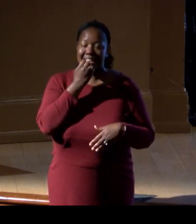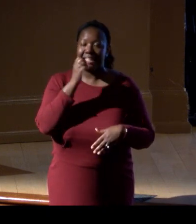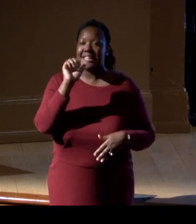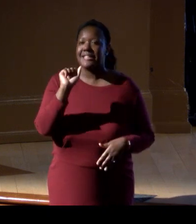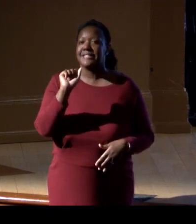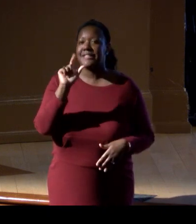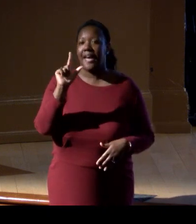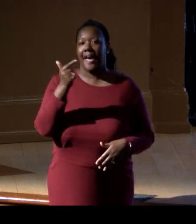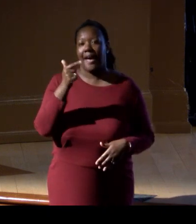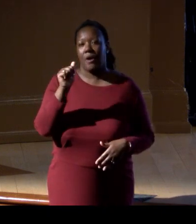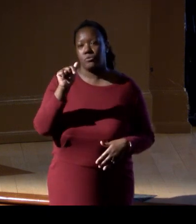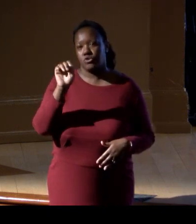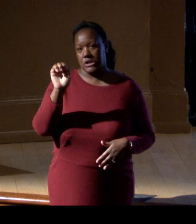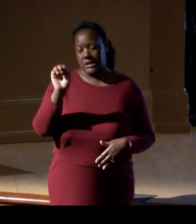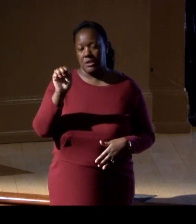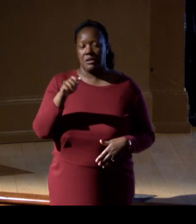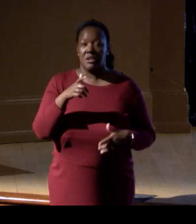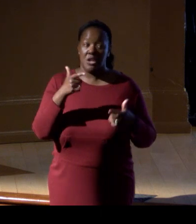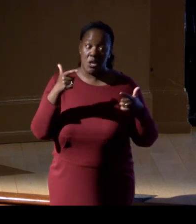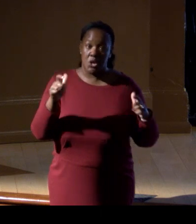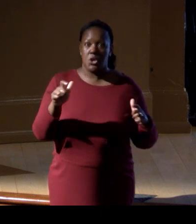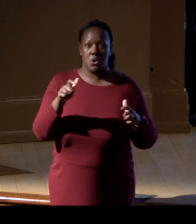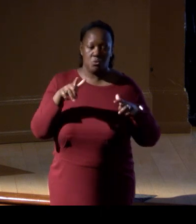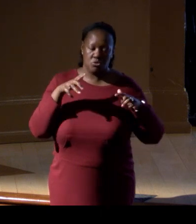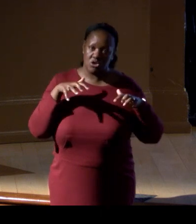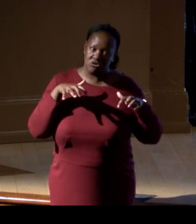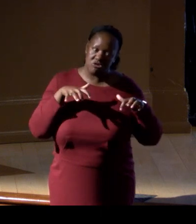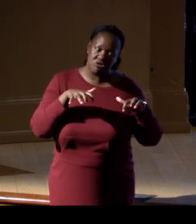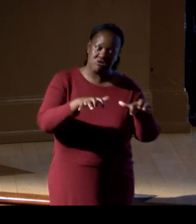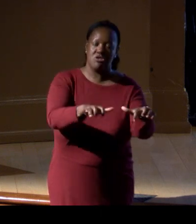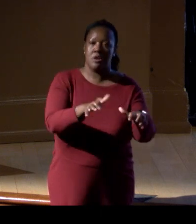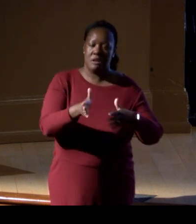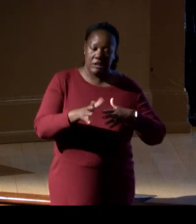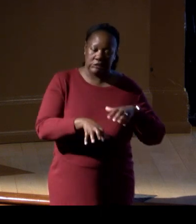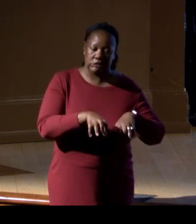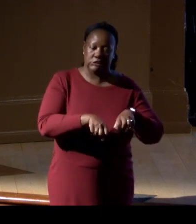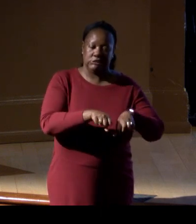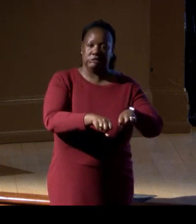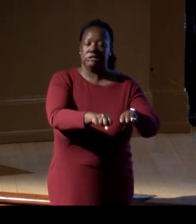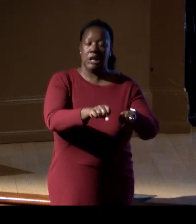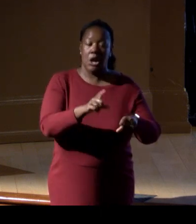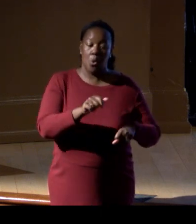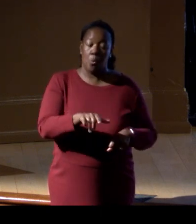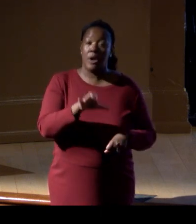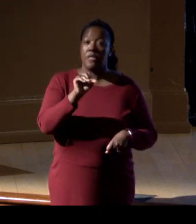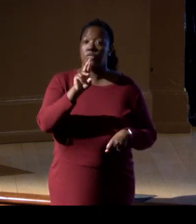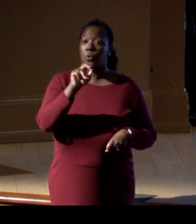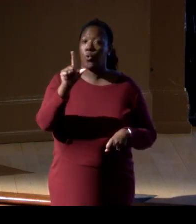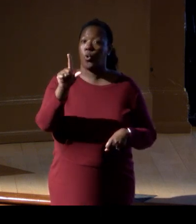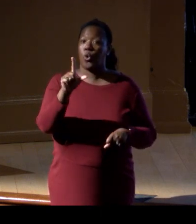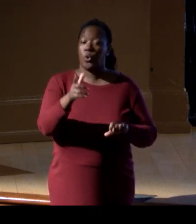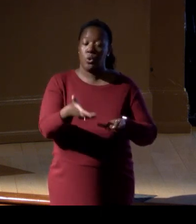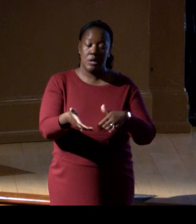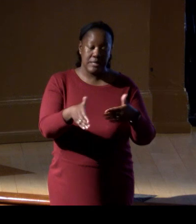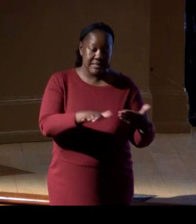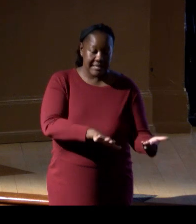there are huge parrotfish, schools of hundreds of surgeonfishes. When the corals die in the Caribbean, because of bleaching,